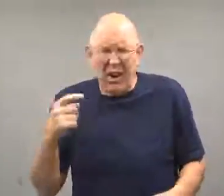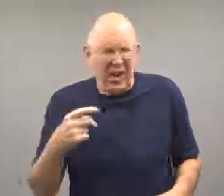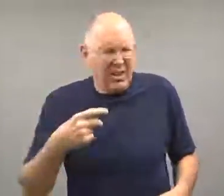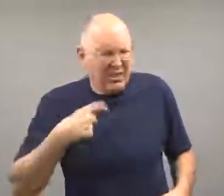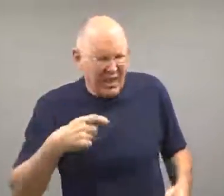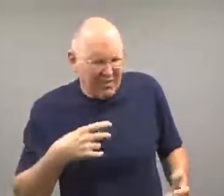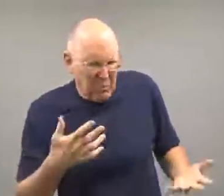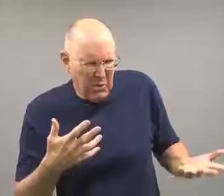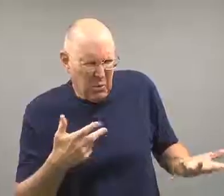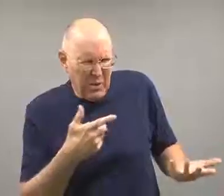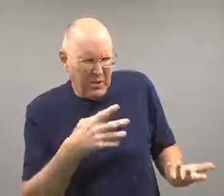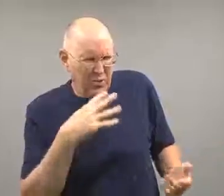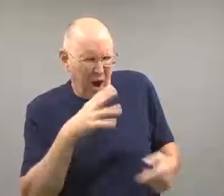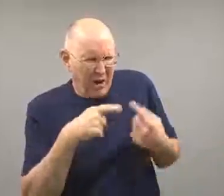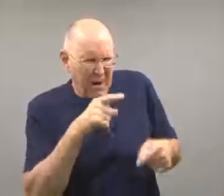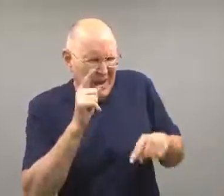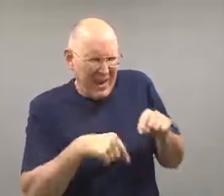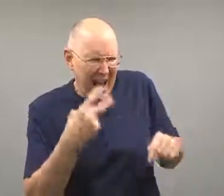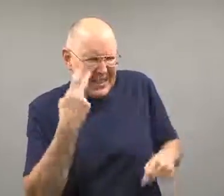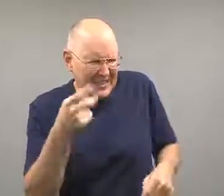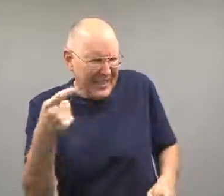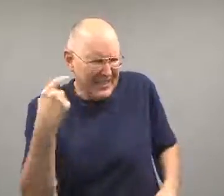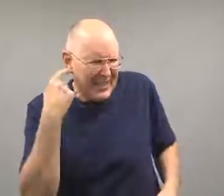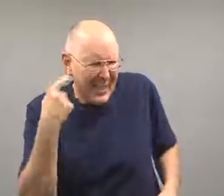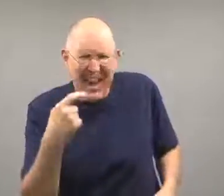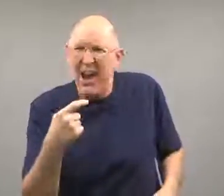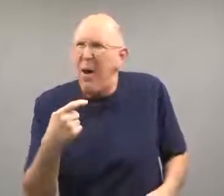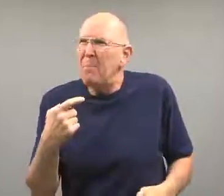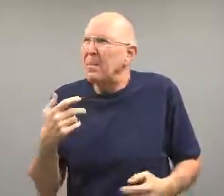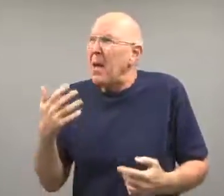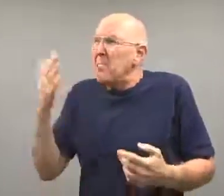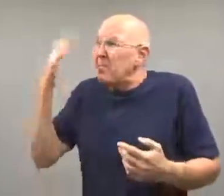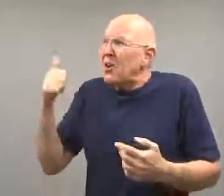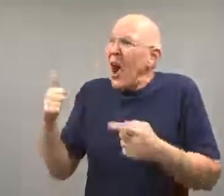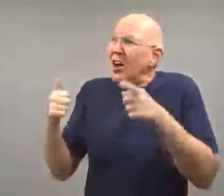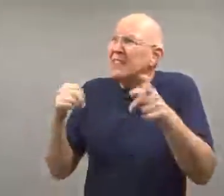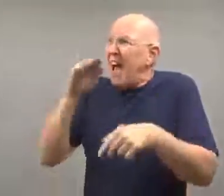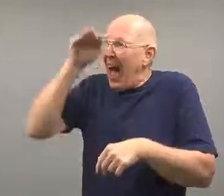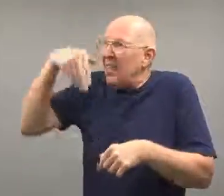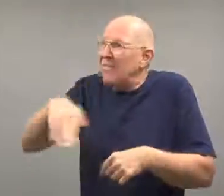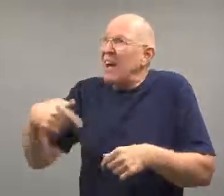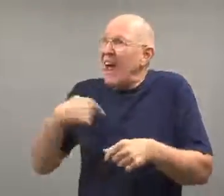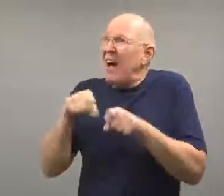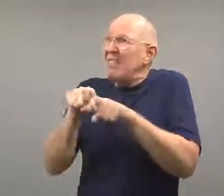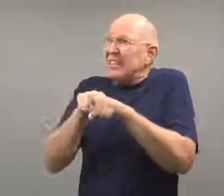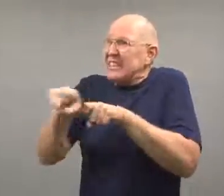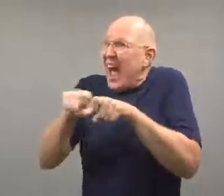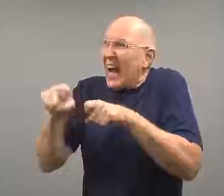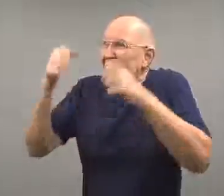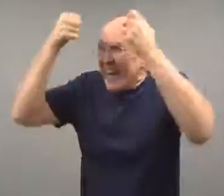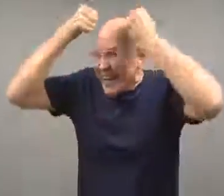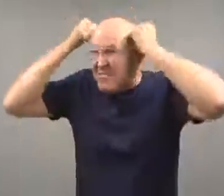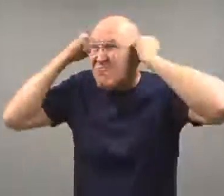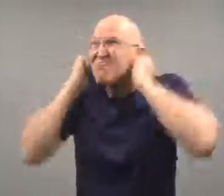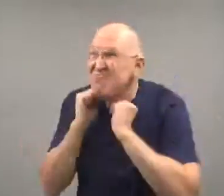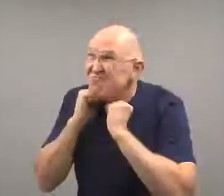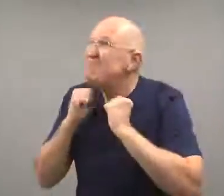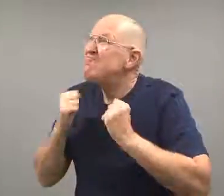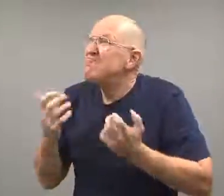The detective said, "What do you mean, you couldn't see its ears?"